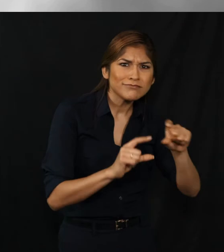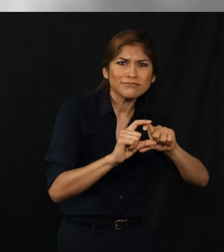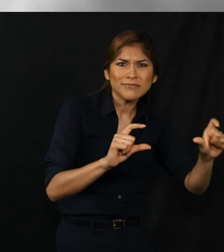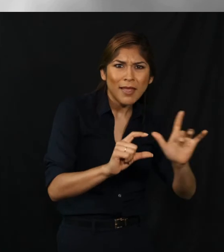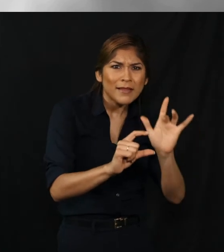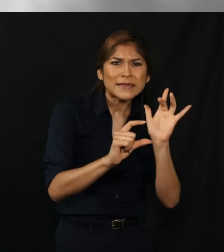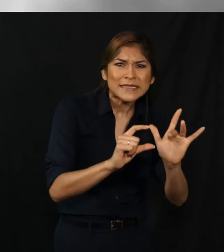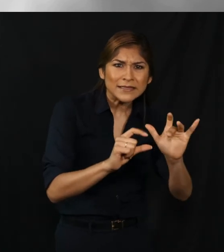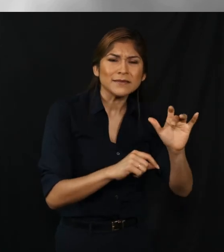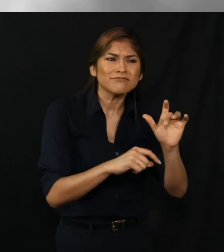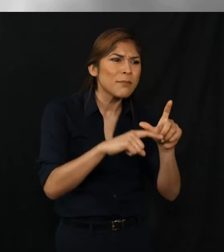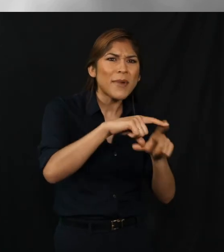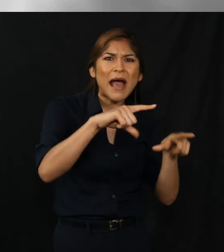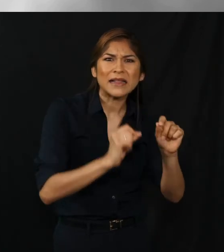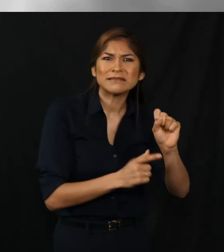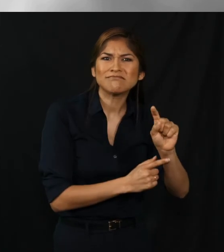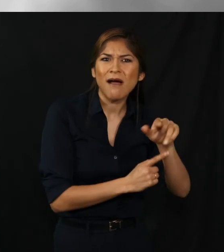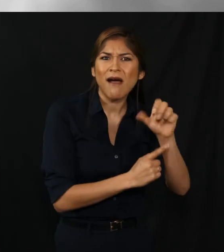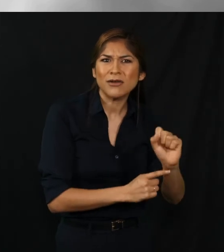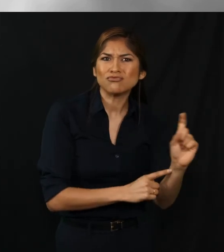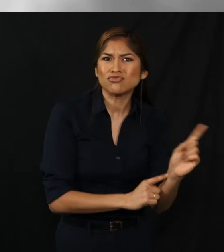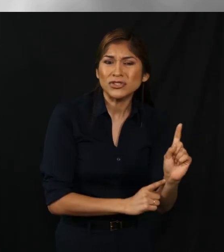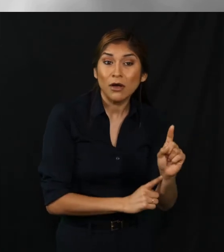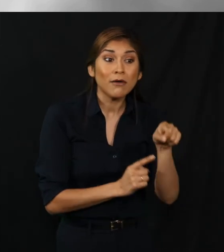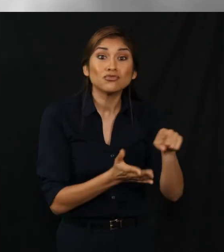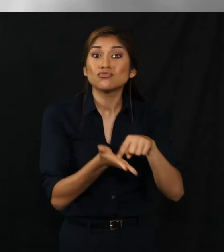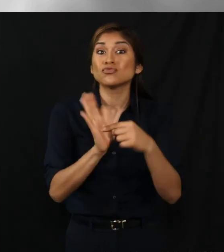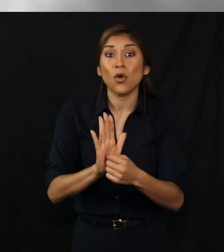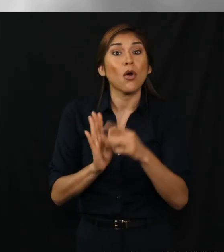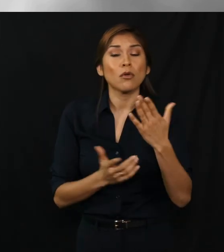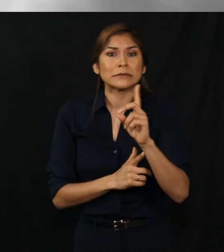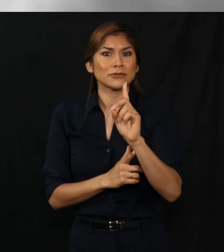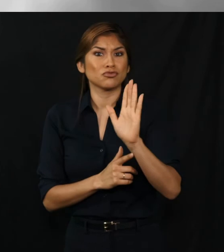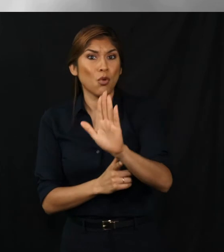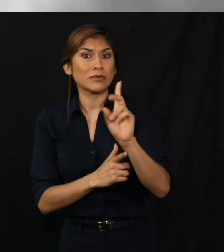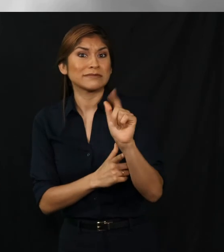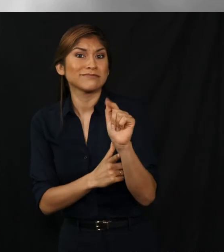click the status with the link that says Click Here for absentee ballot status,